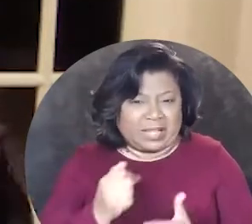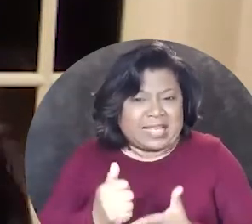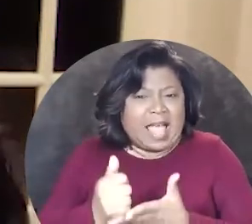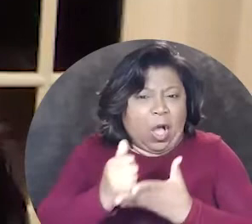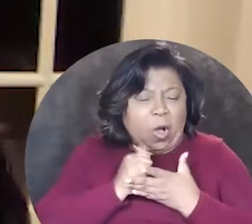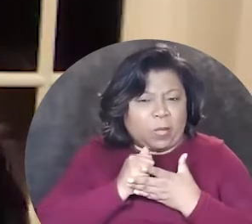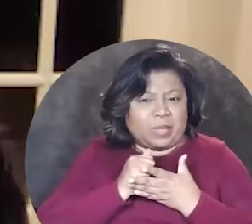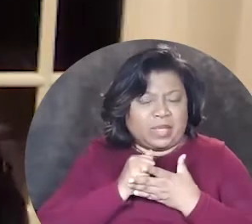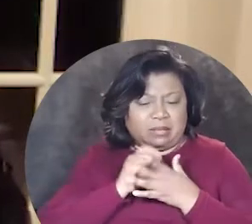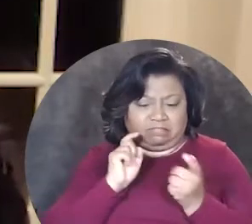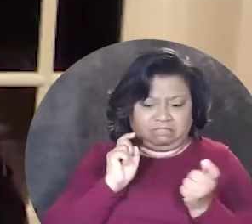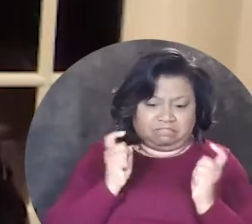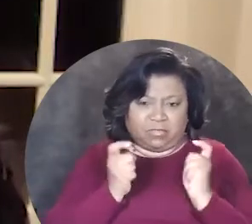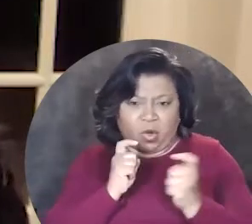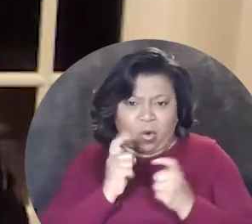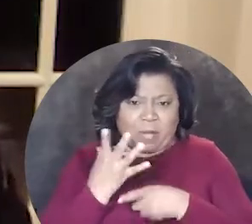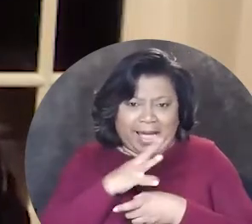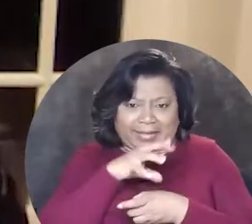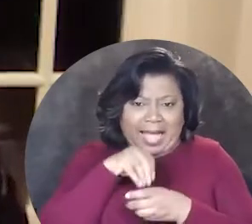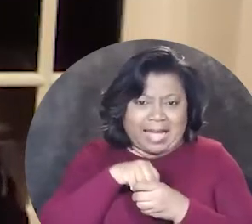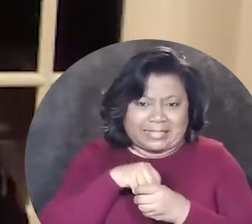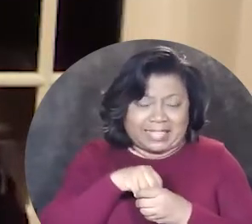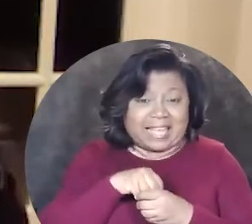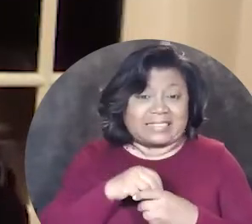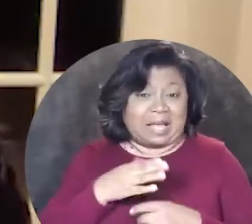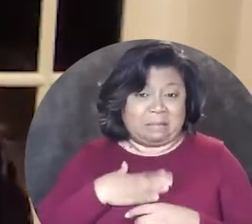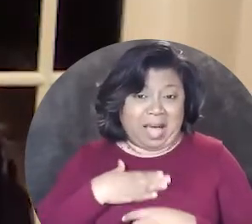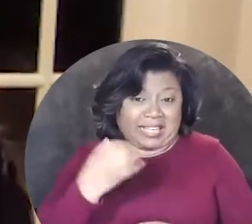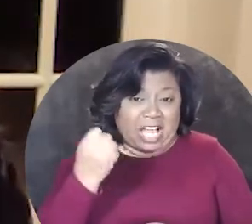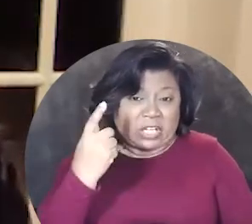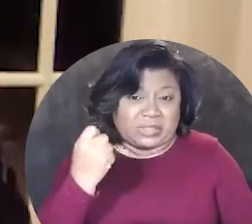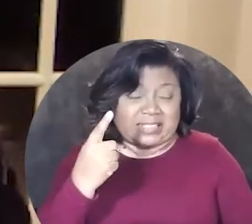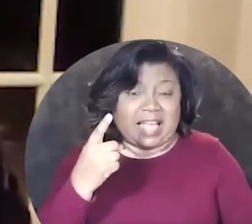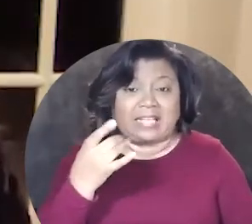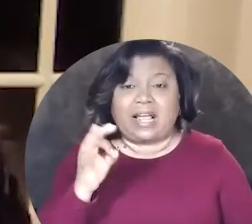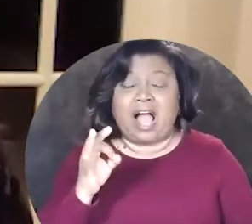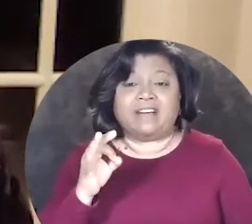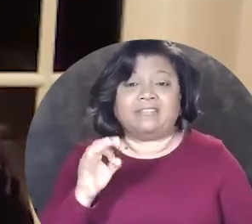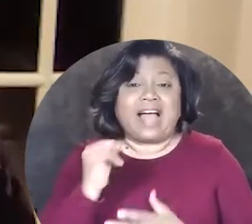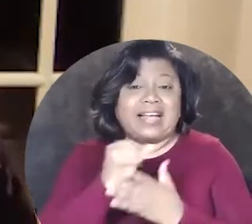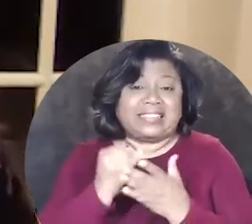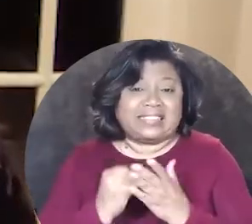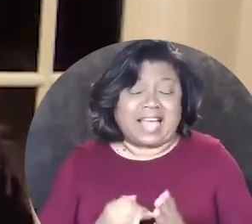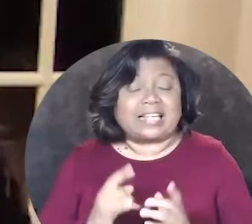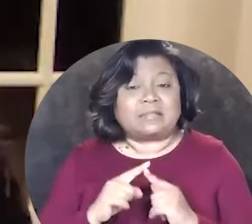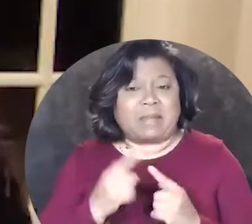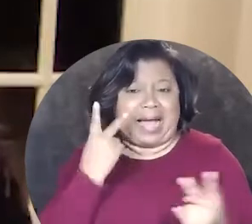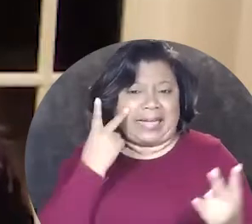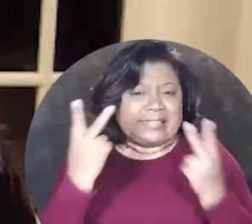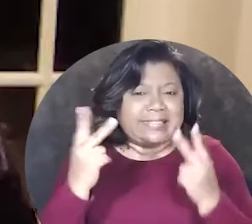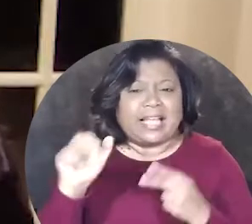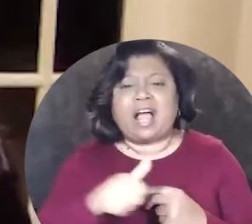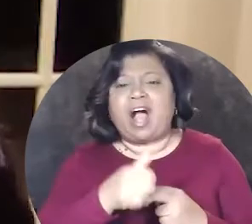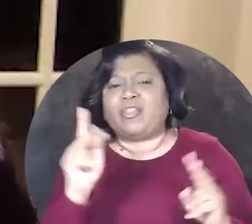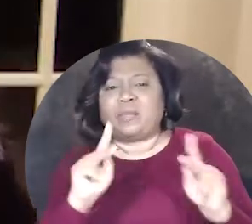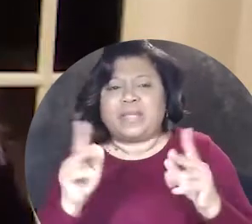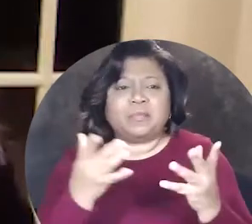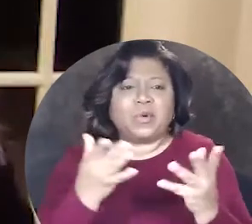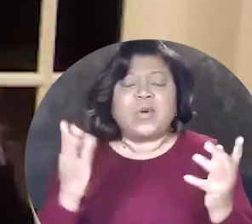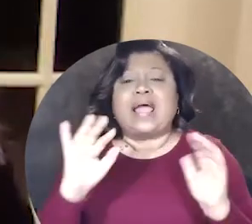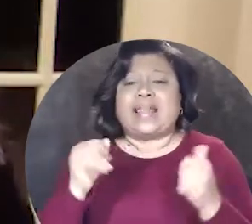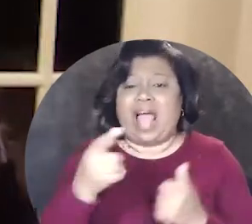really helped me hone my contexts and my understanding of aesthetics by seeing other people